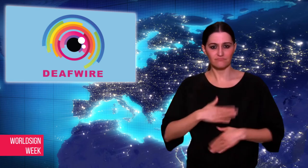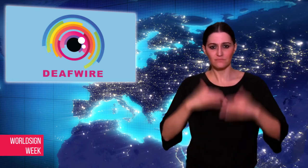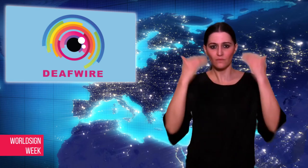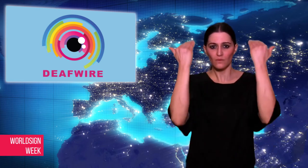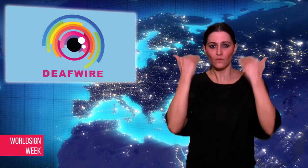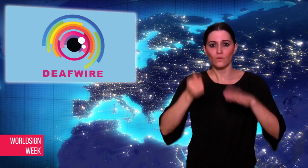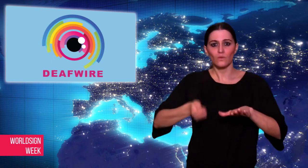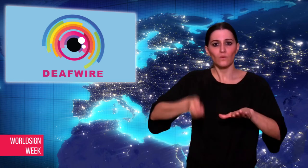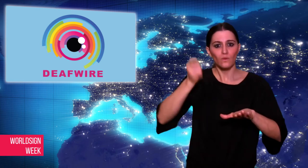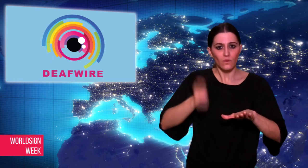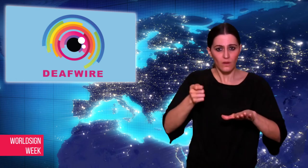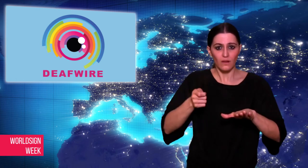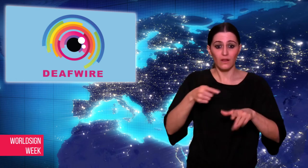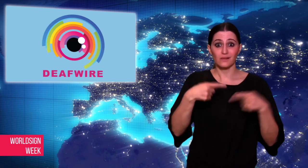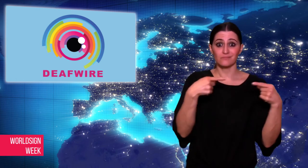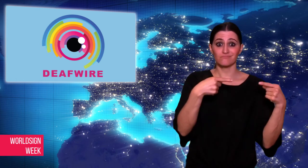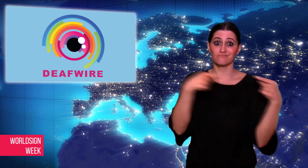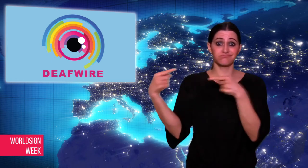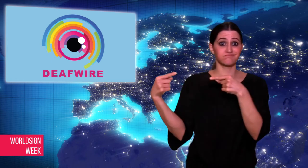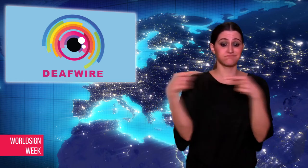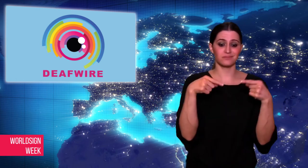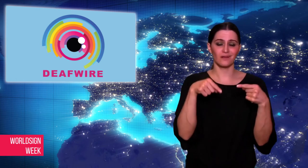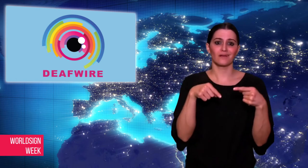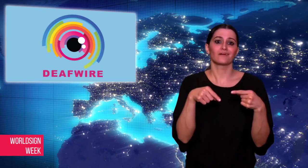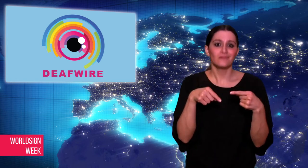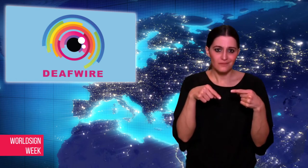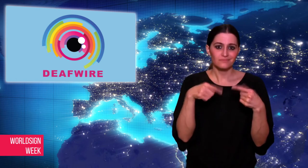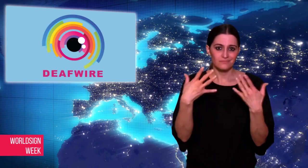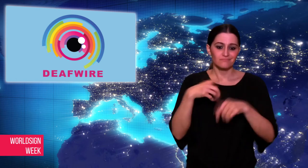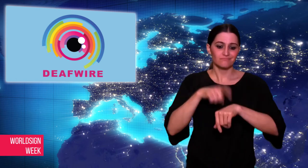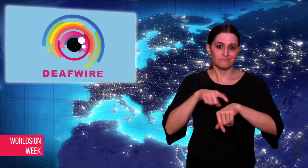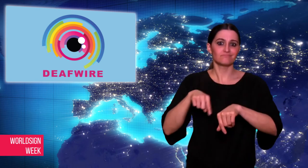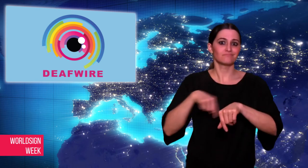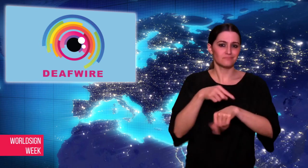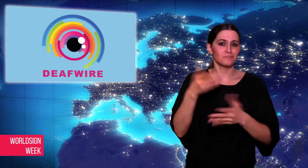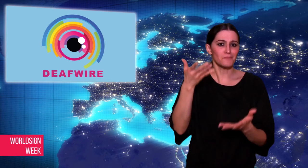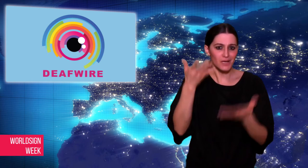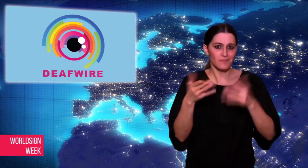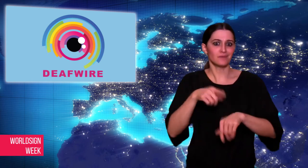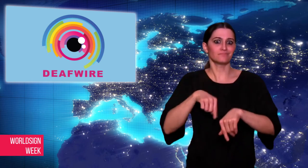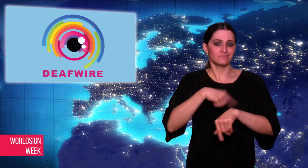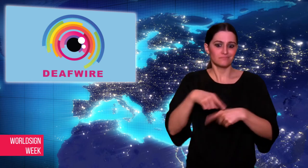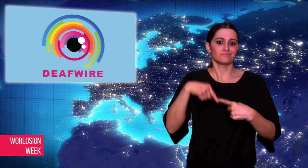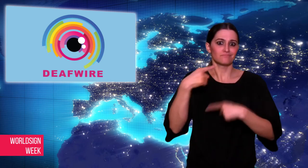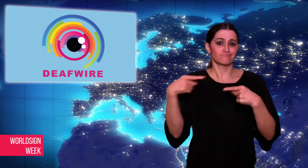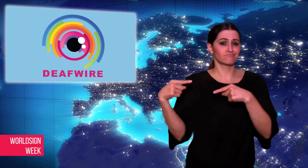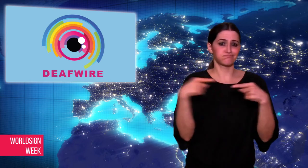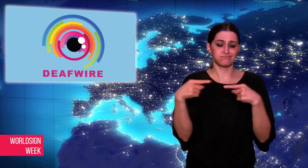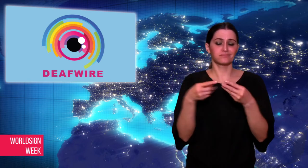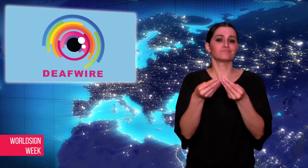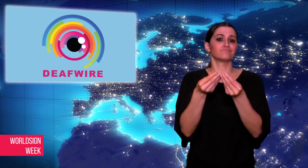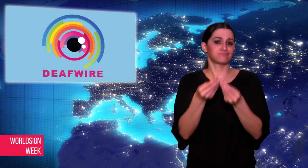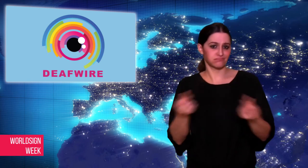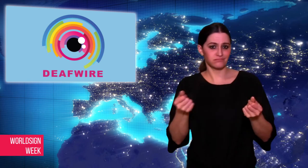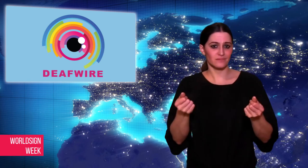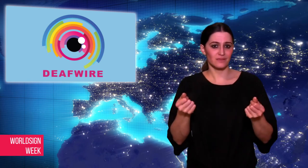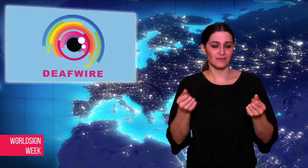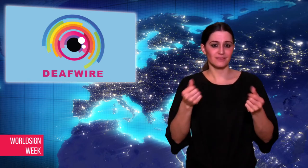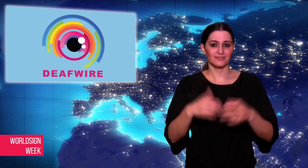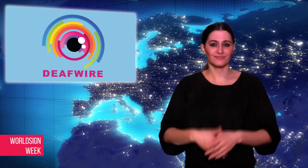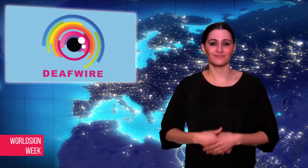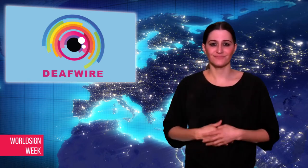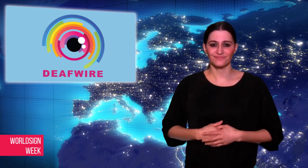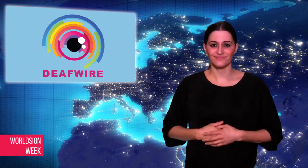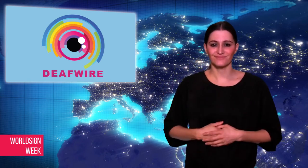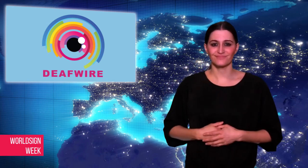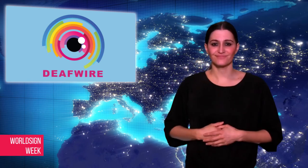dispute may take some time to resolve.